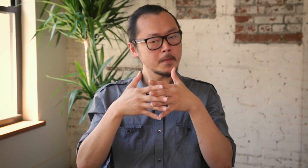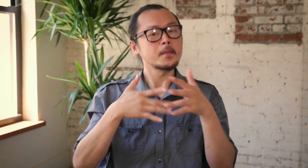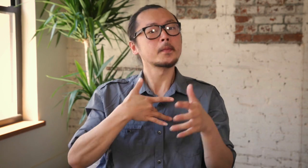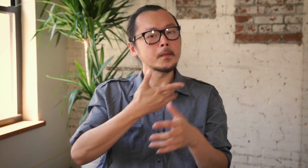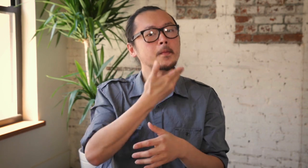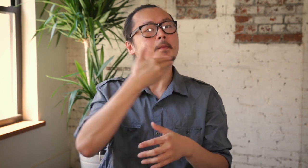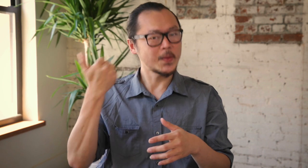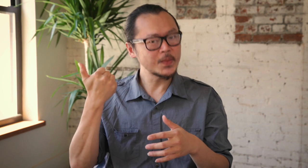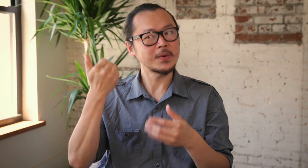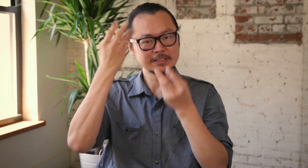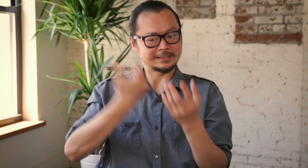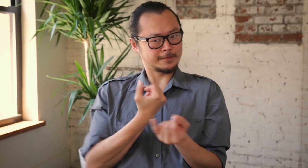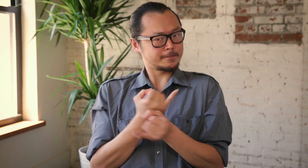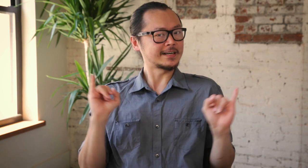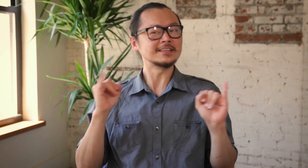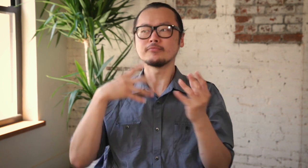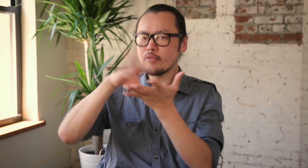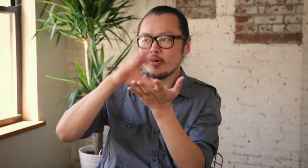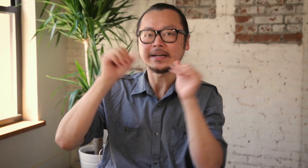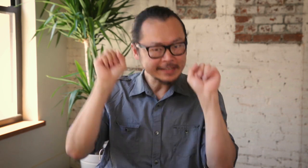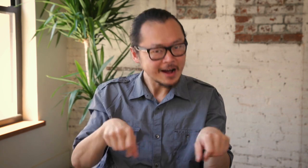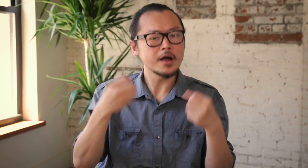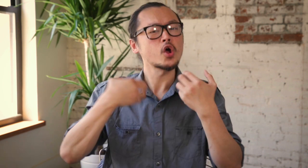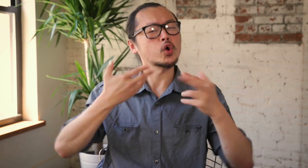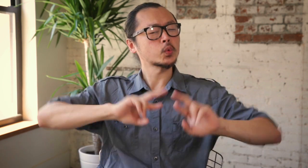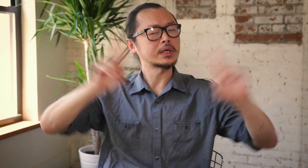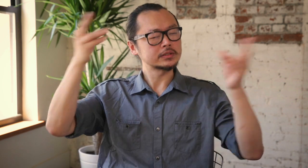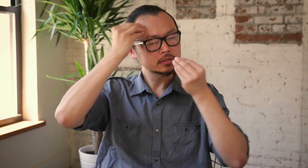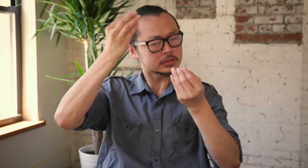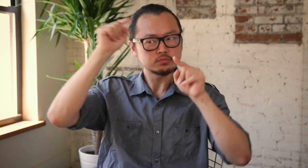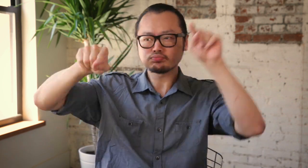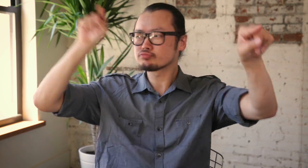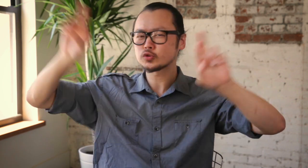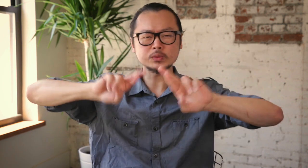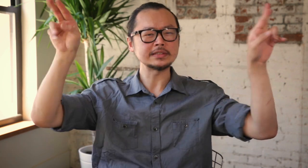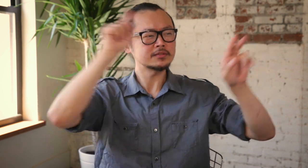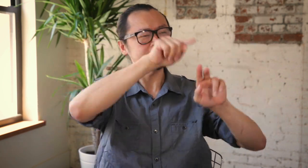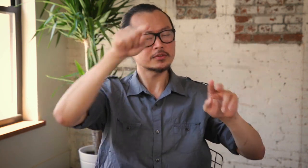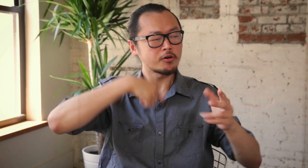Here in America, I was able to assert my independence. I was ready to take things on.